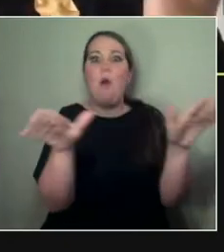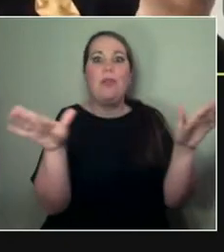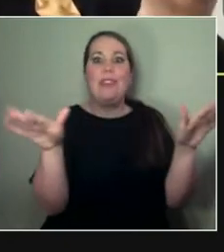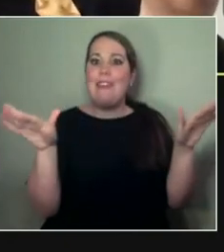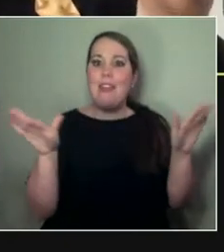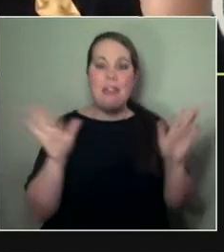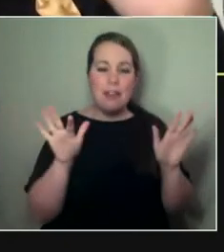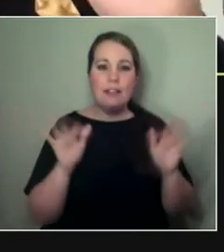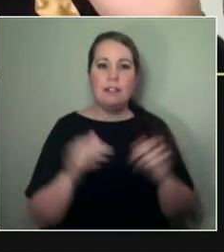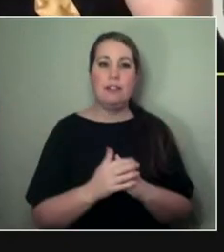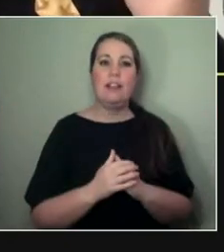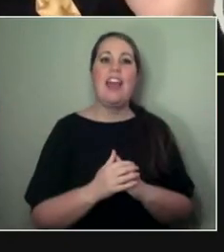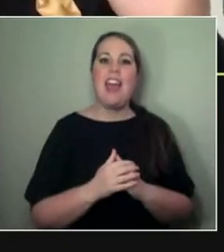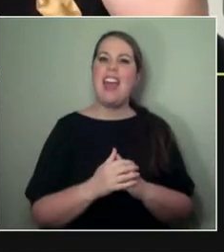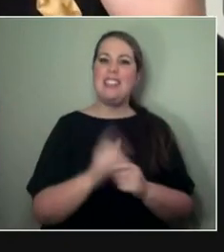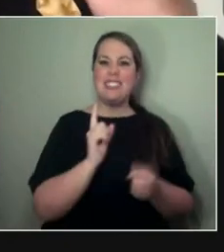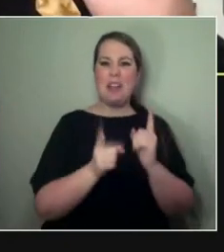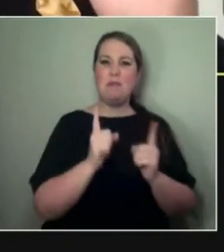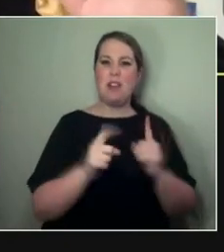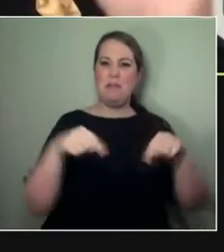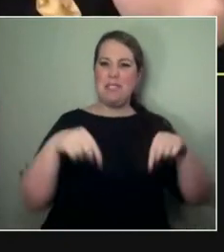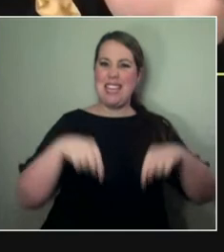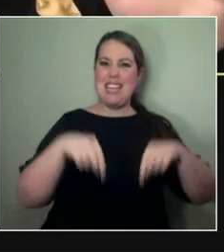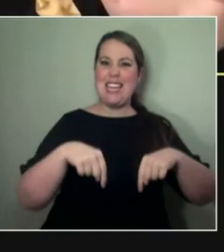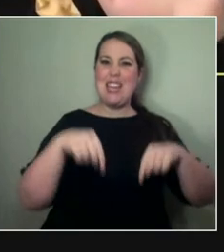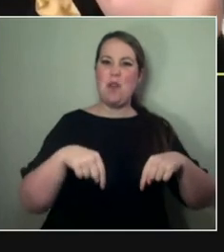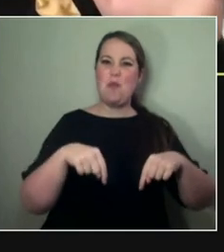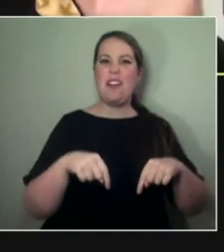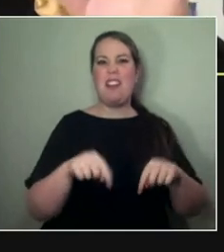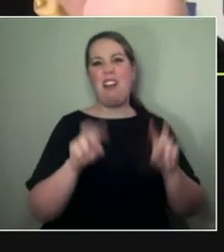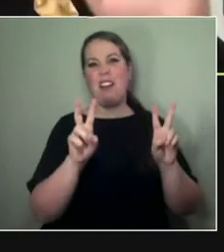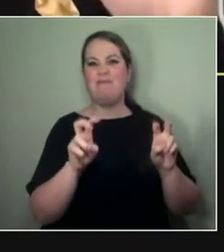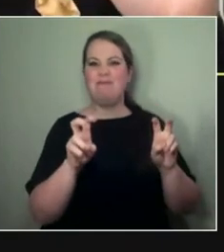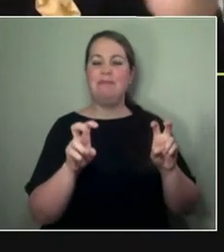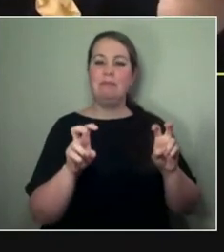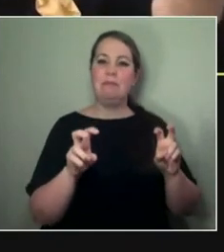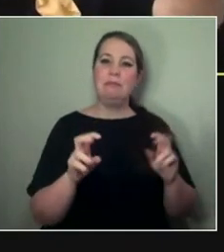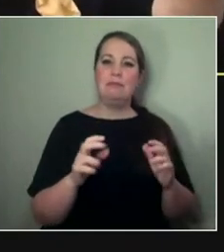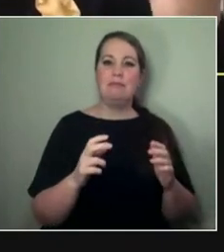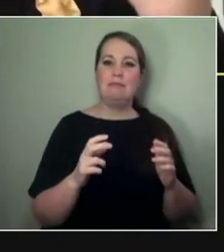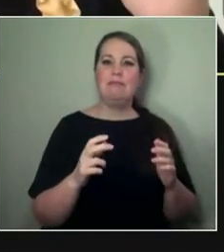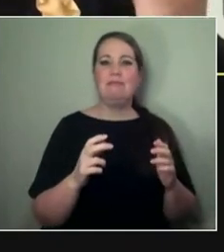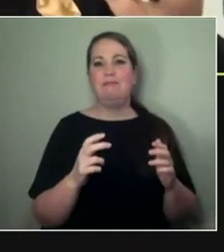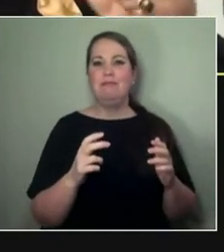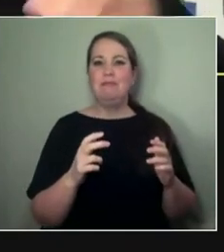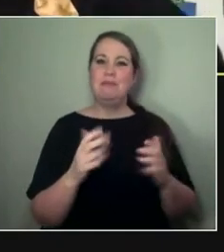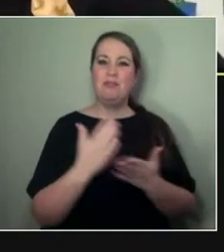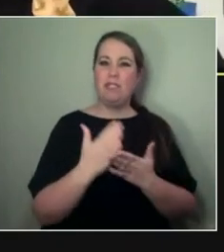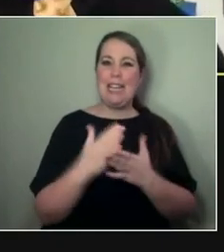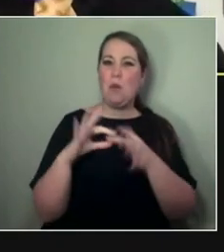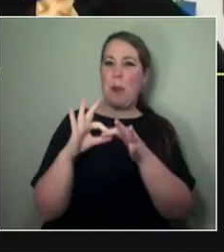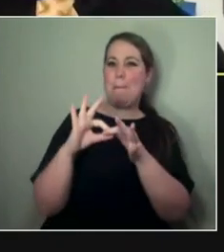self-isolating here — I mean, for lack of a better term — in Aotearoa because of our location